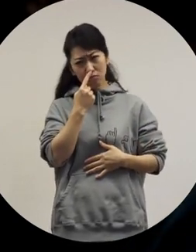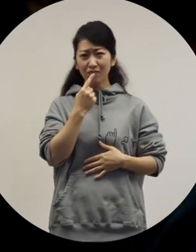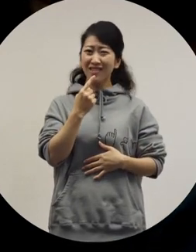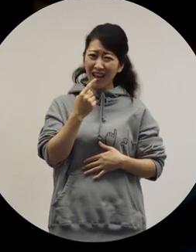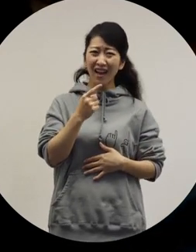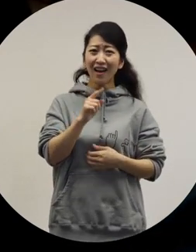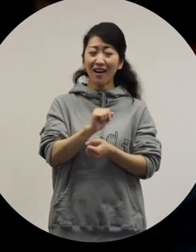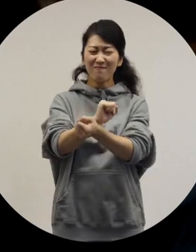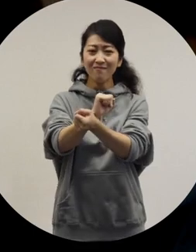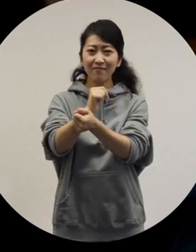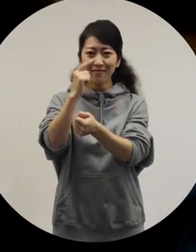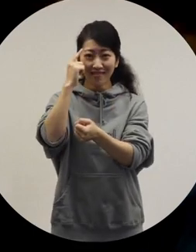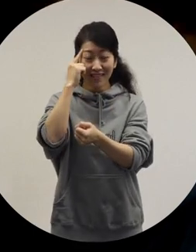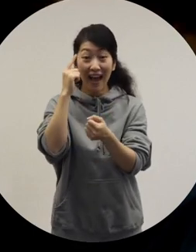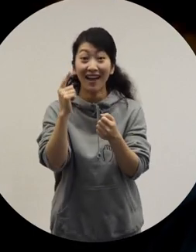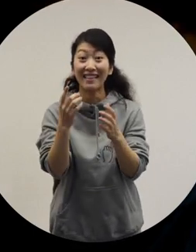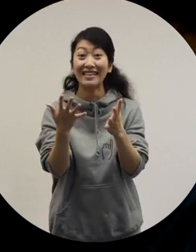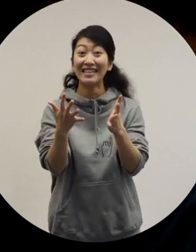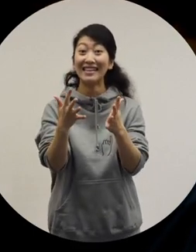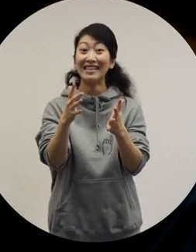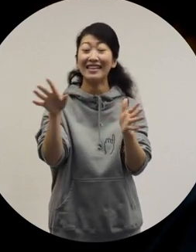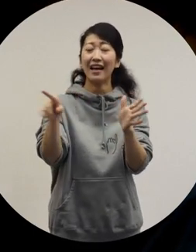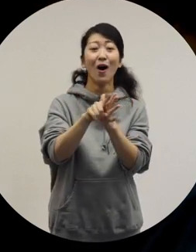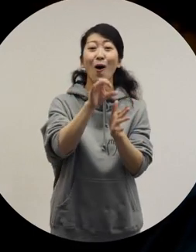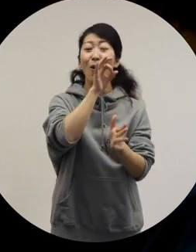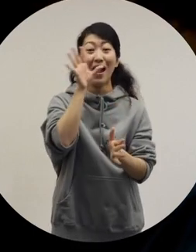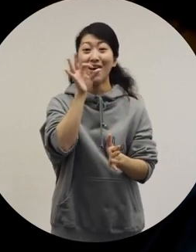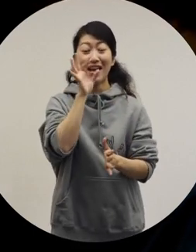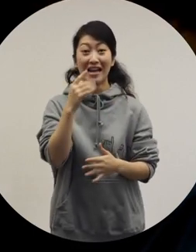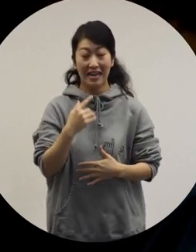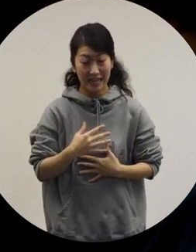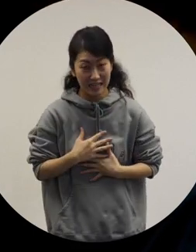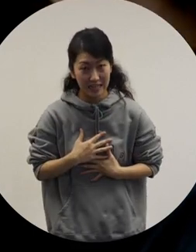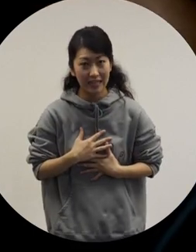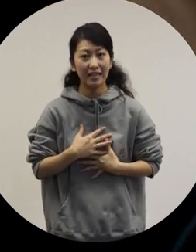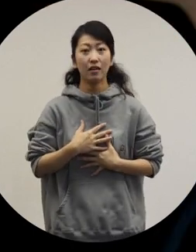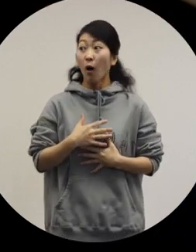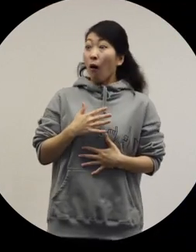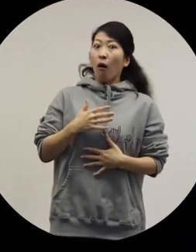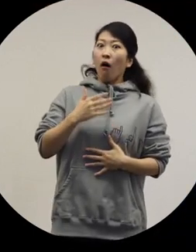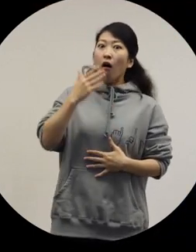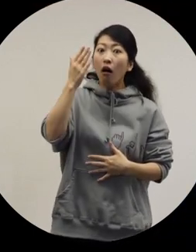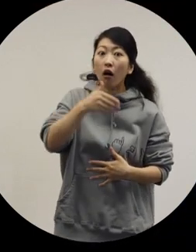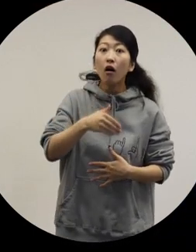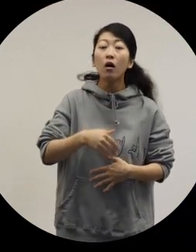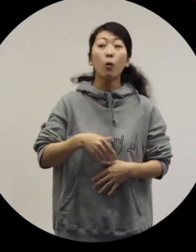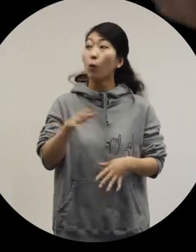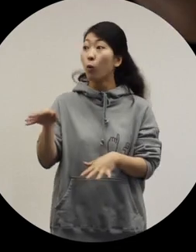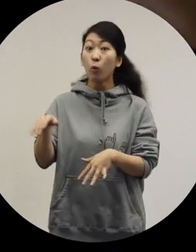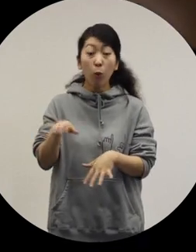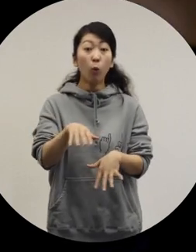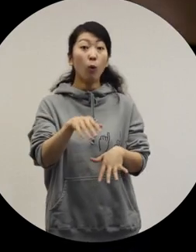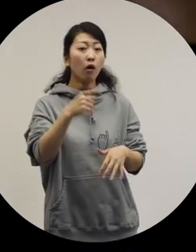I've not made a particular commitment. [Ochiai] What? [Ryuchell] Yeah. -[Shin] Surprising.